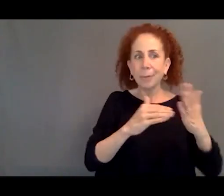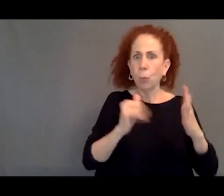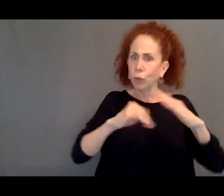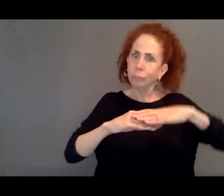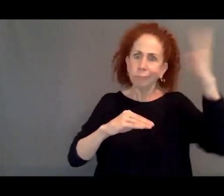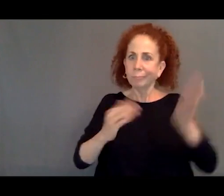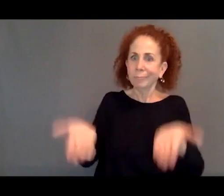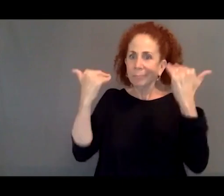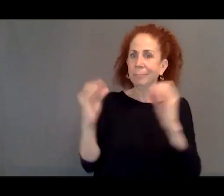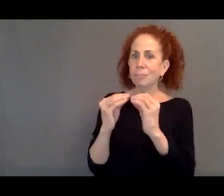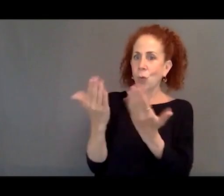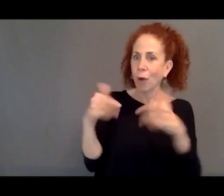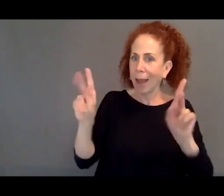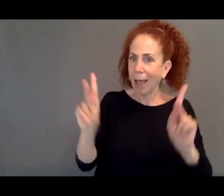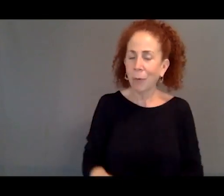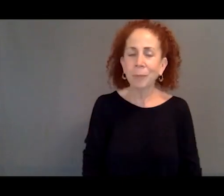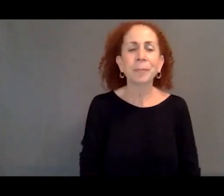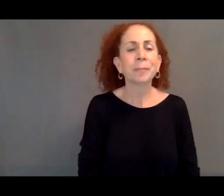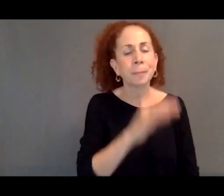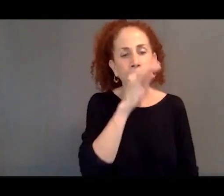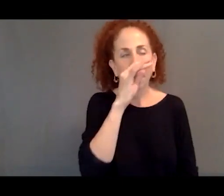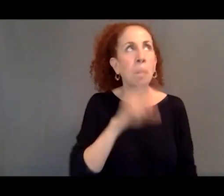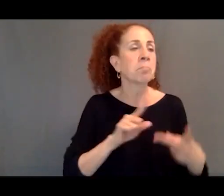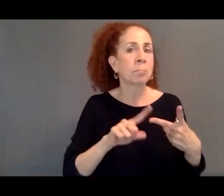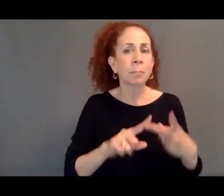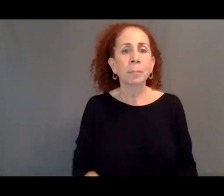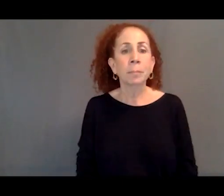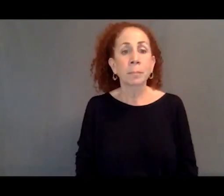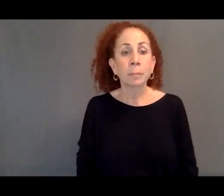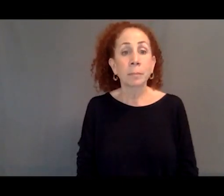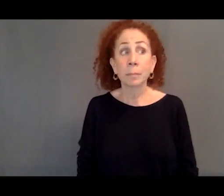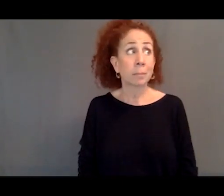We could, as a country, allow many more immigrants than we do. We don't.